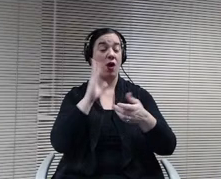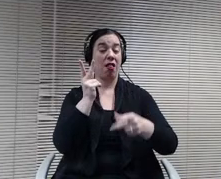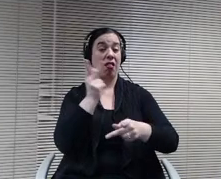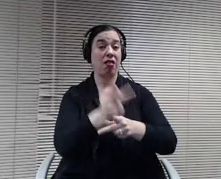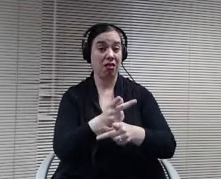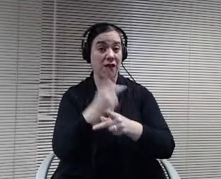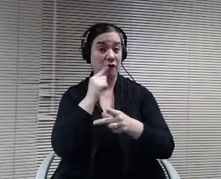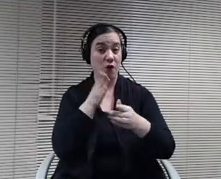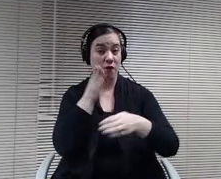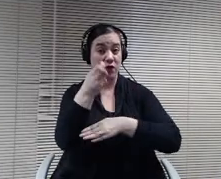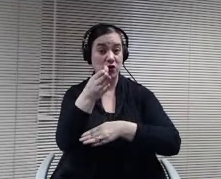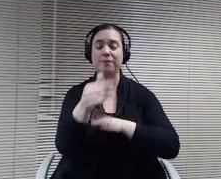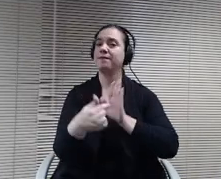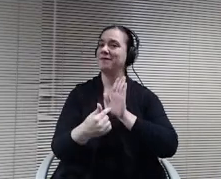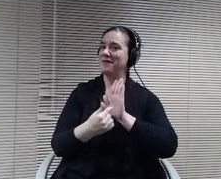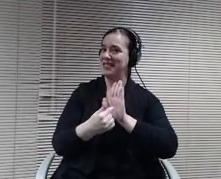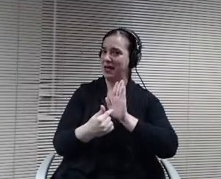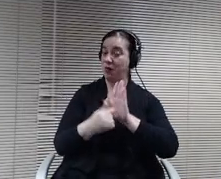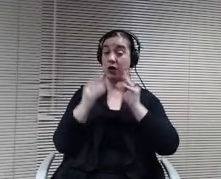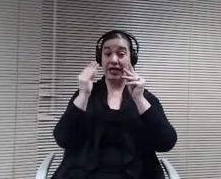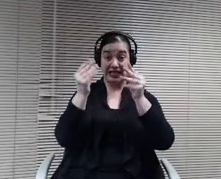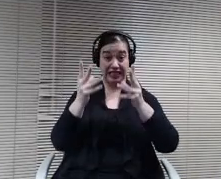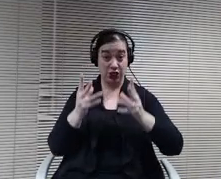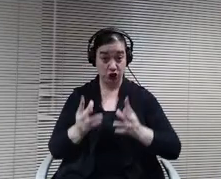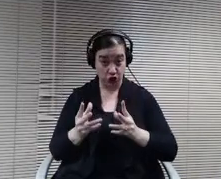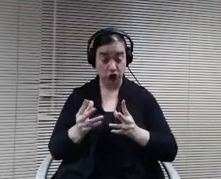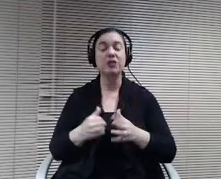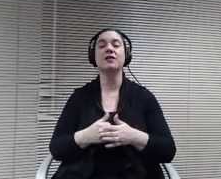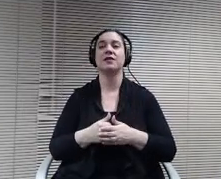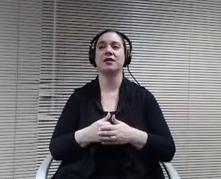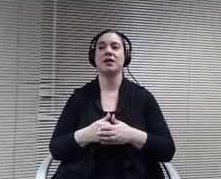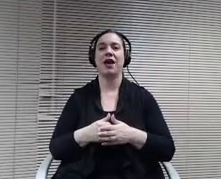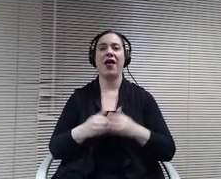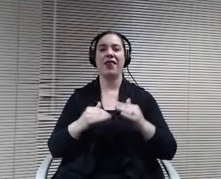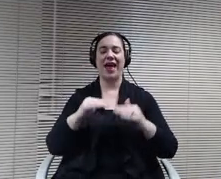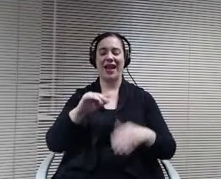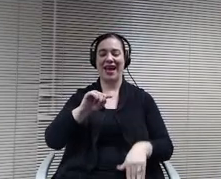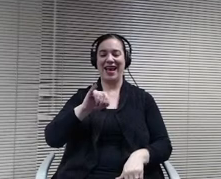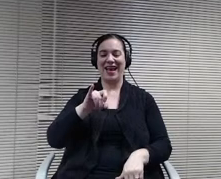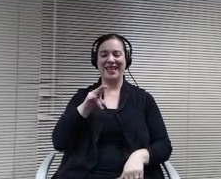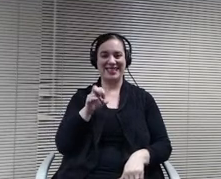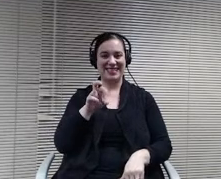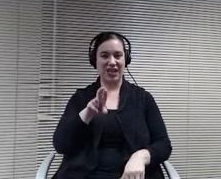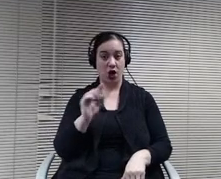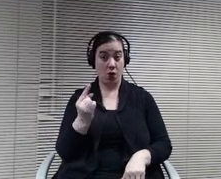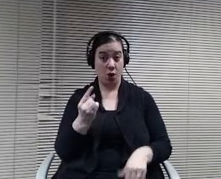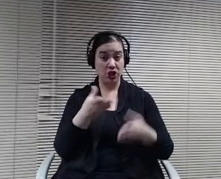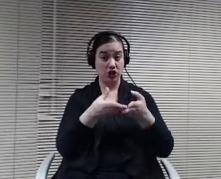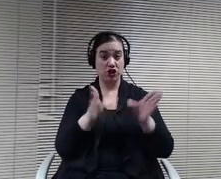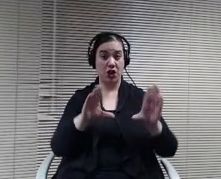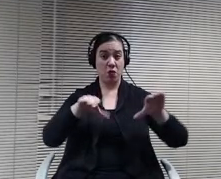the Tier 1, which is the general classroom setting, have actually been able to spend in some ways more time, one on one with